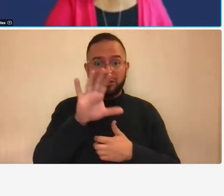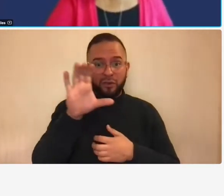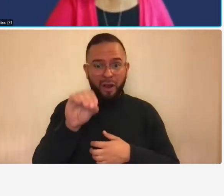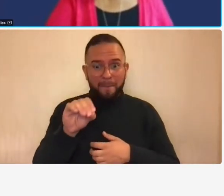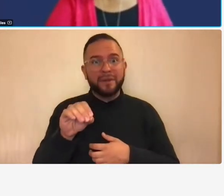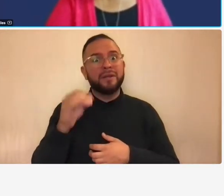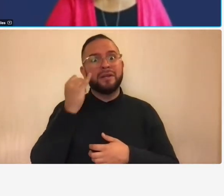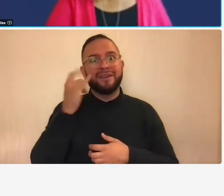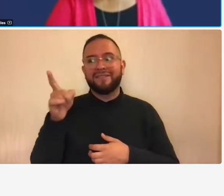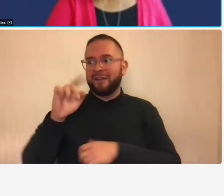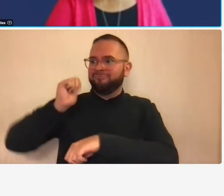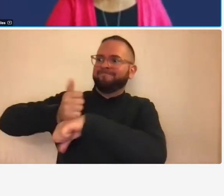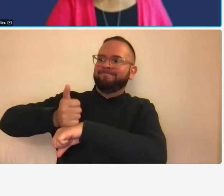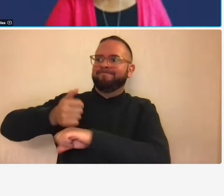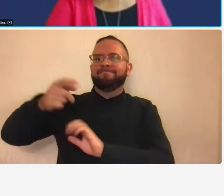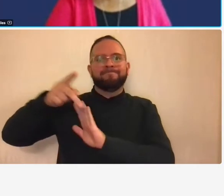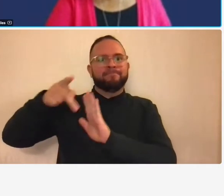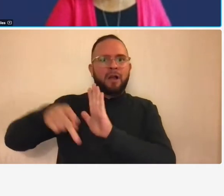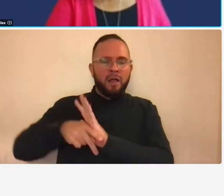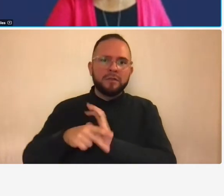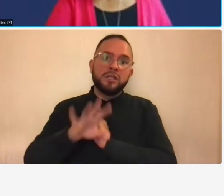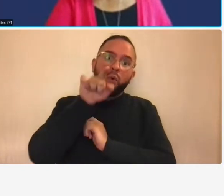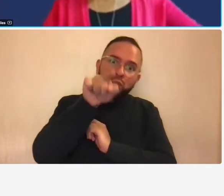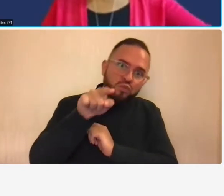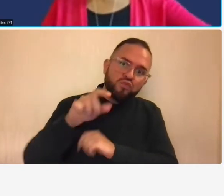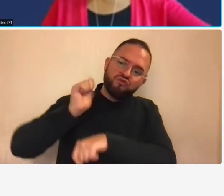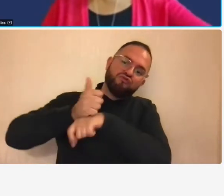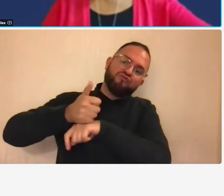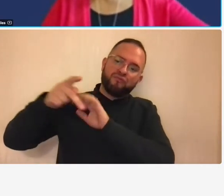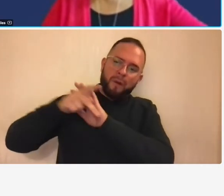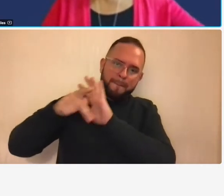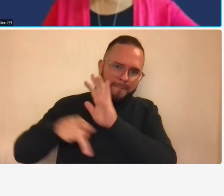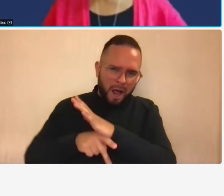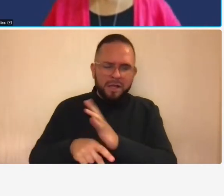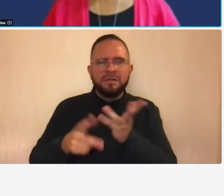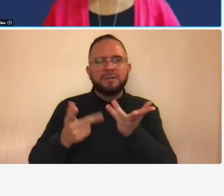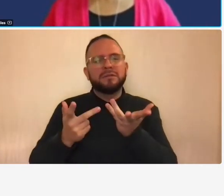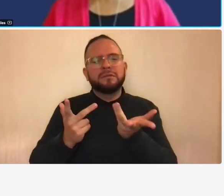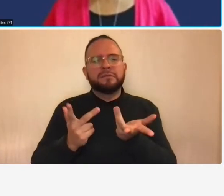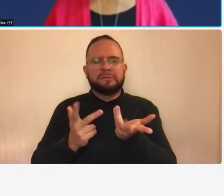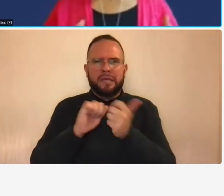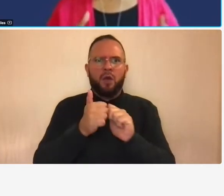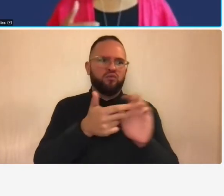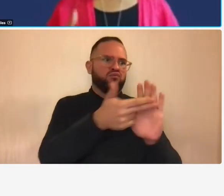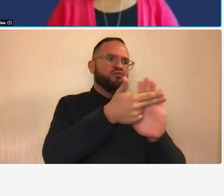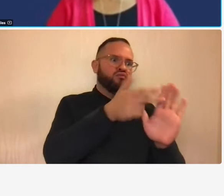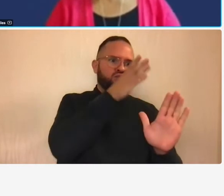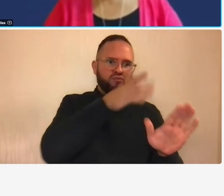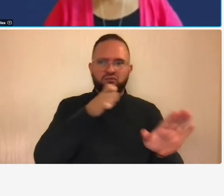you establish a policy for classified buying items or costs that it has to be consistently applied